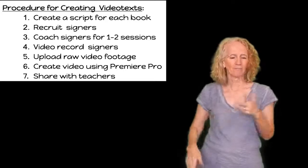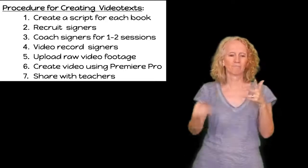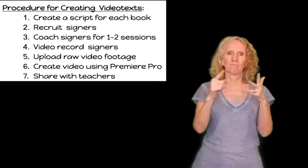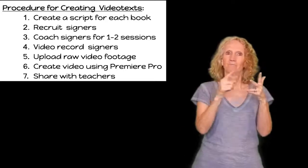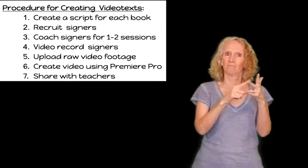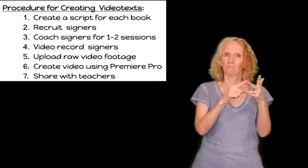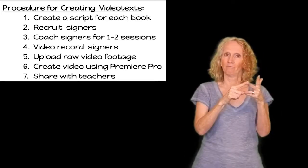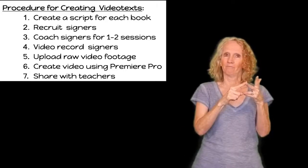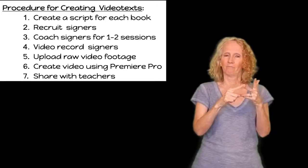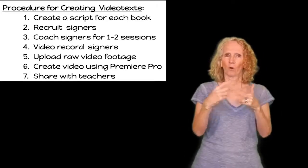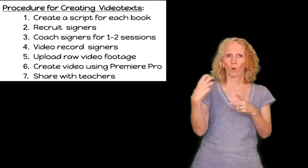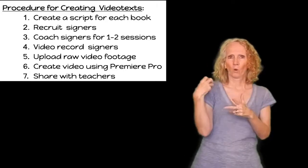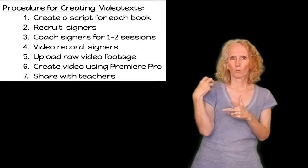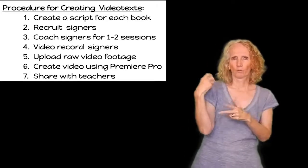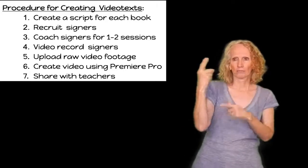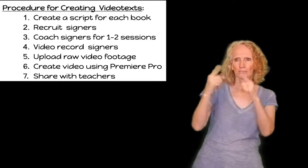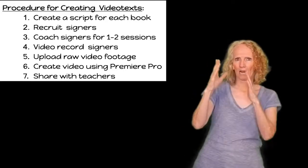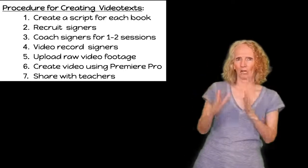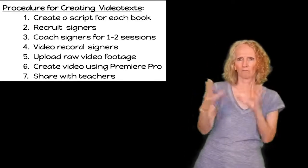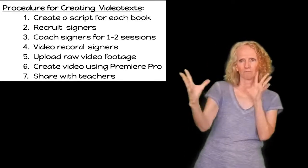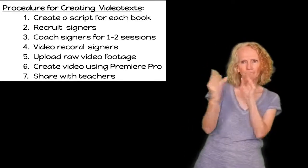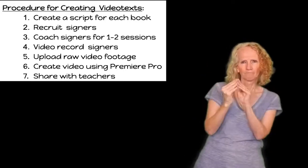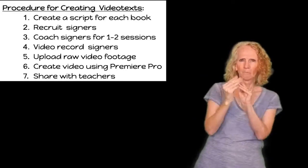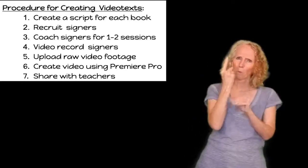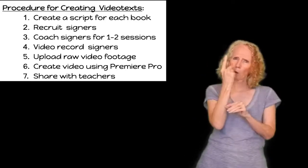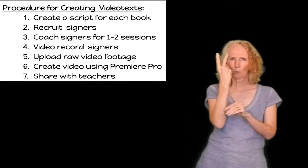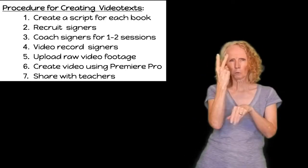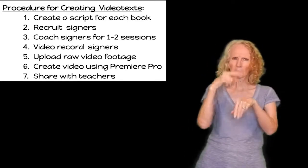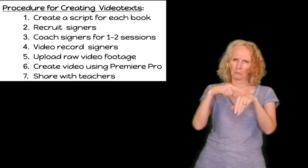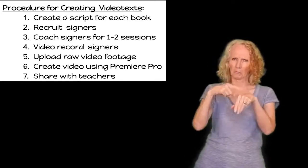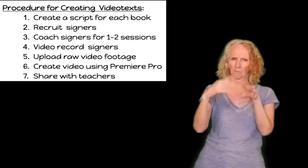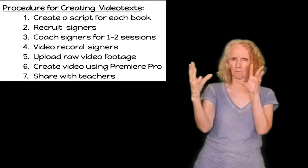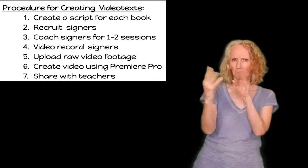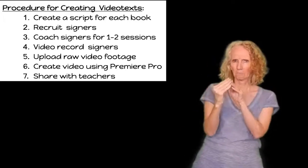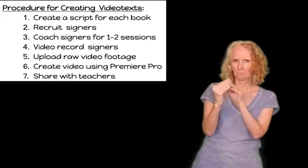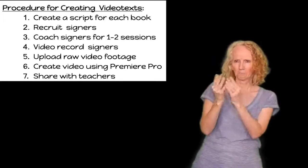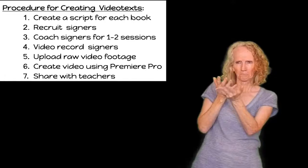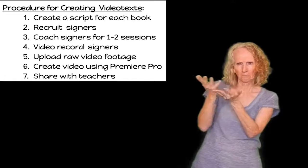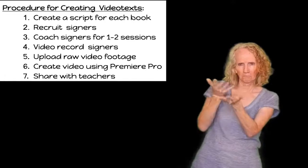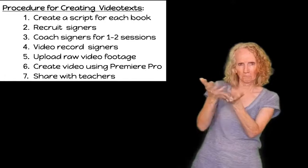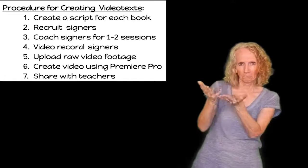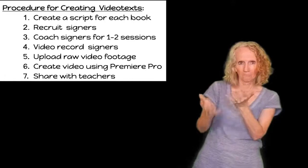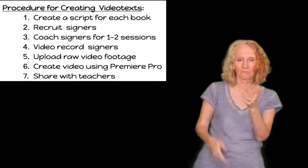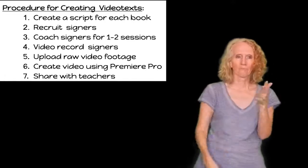third step is coaching these signers which takes maybe about one to two